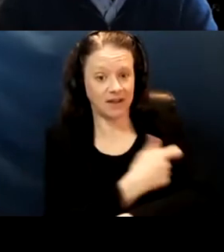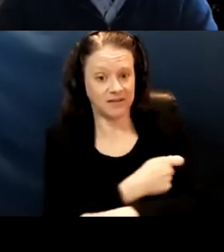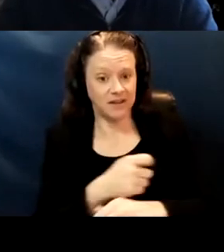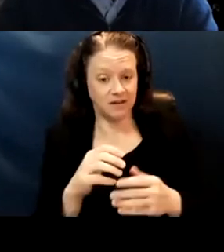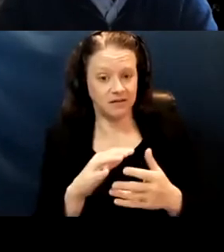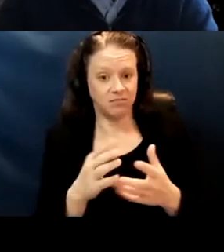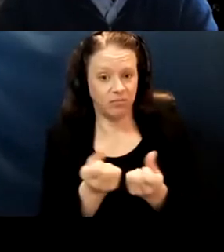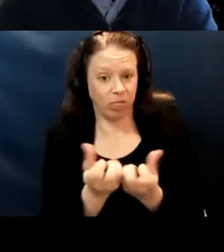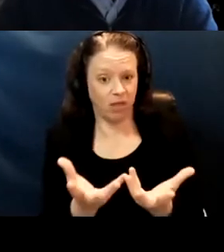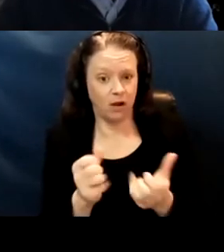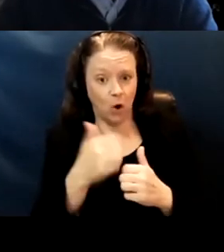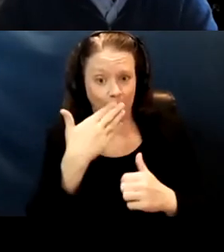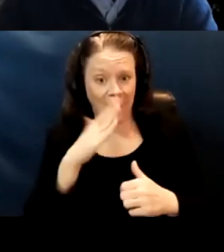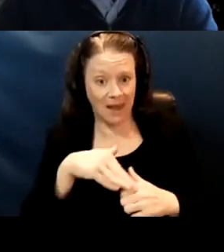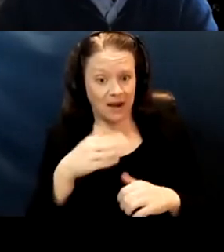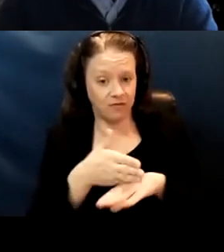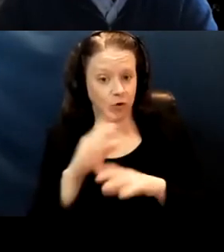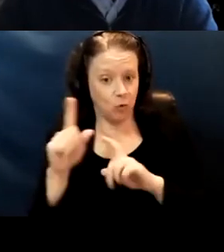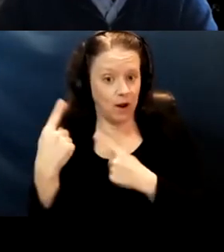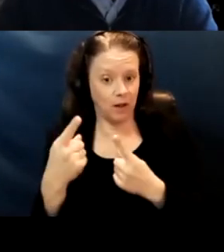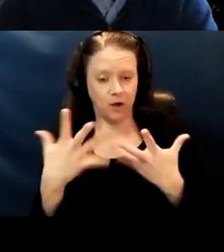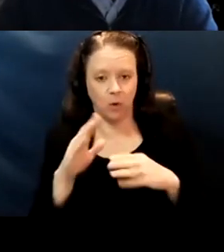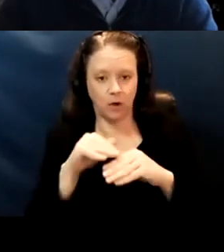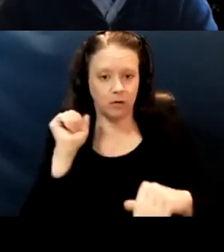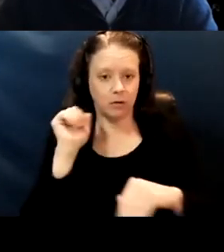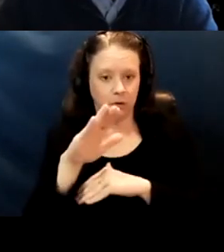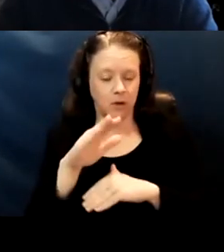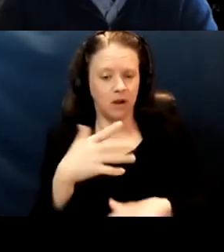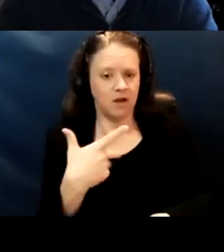a set of vaccines to do home vaccinations